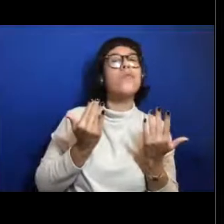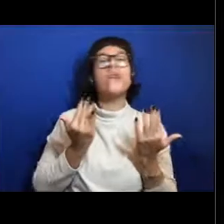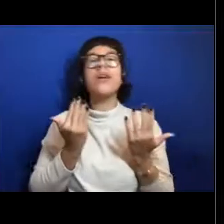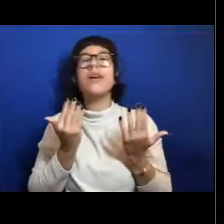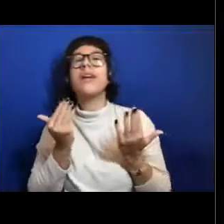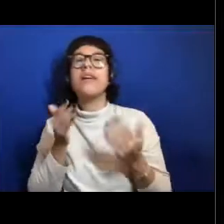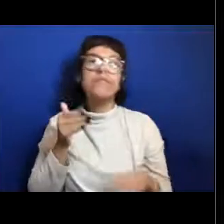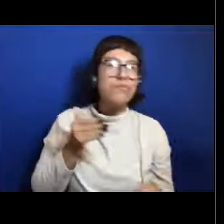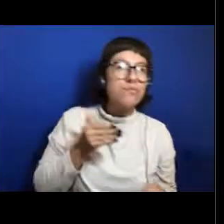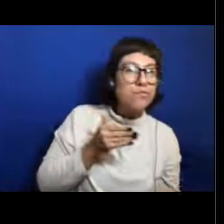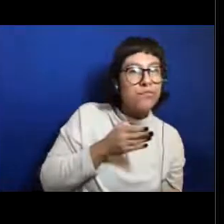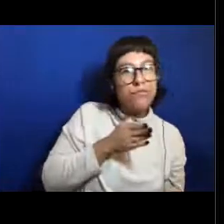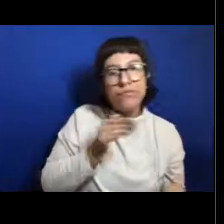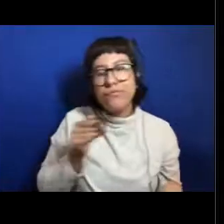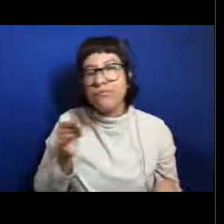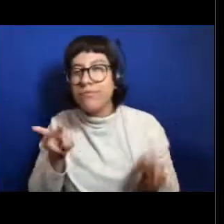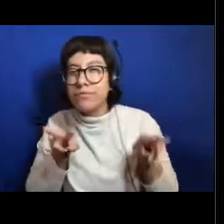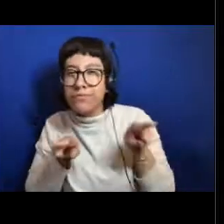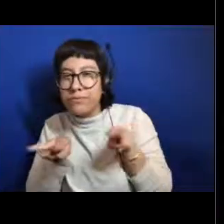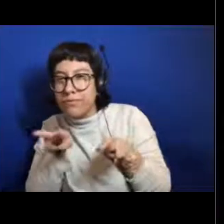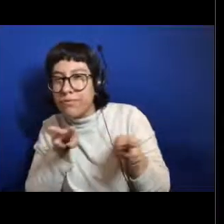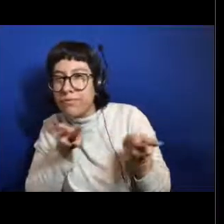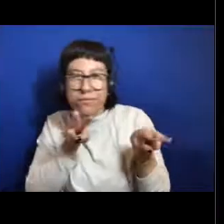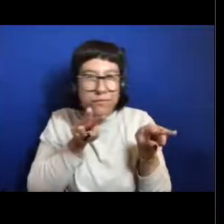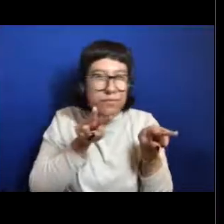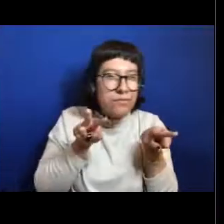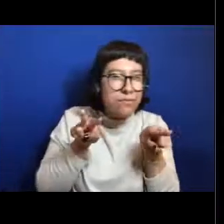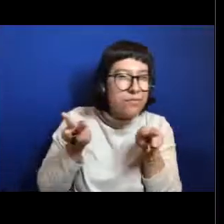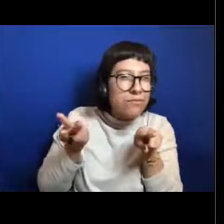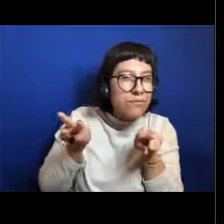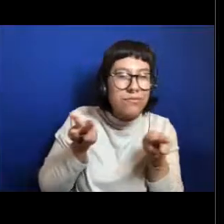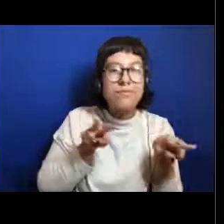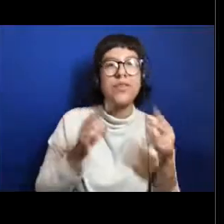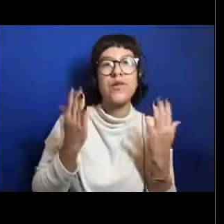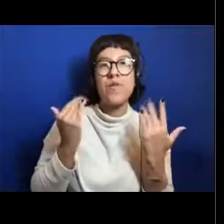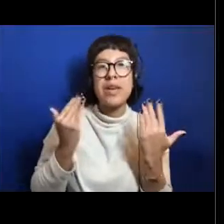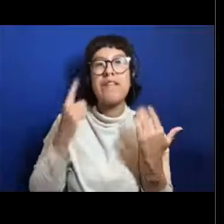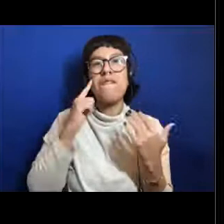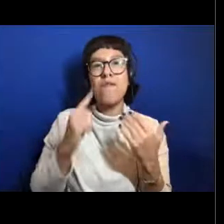and like kind of are always sitting there, just very calmly waiting for their next meal.